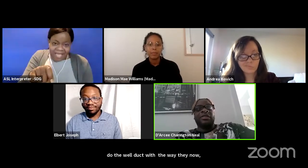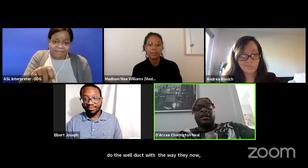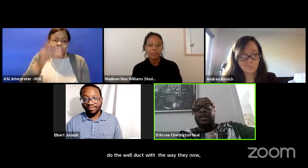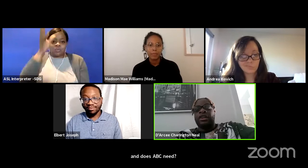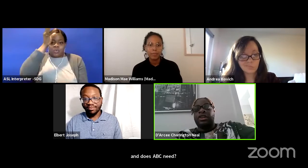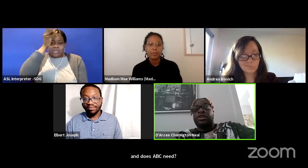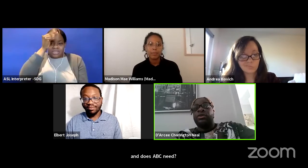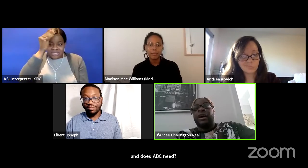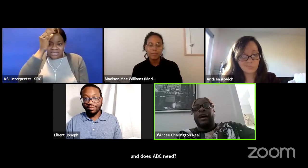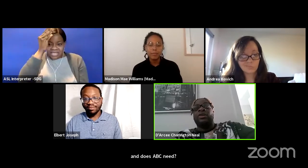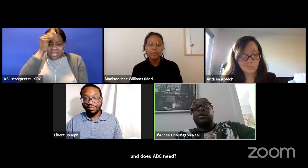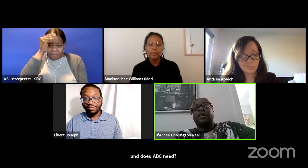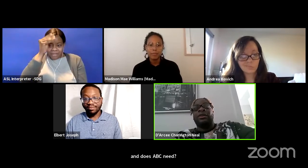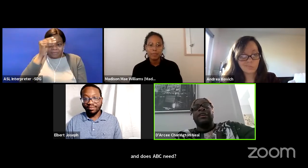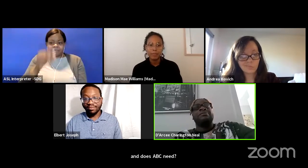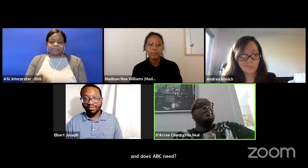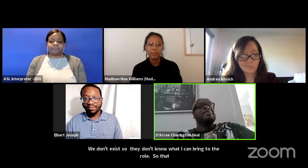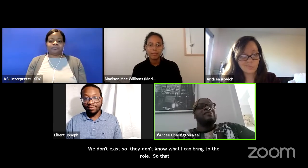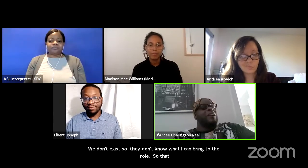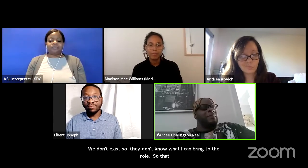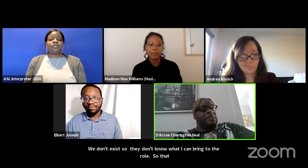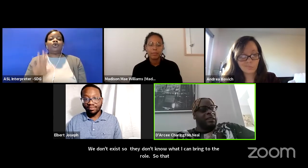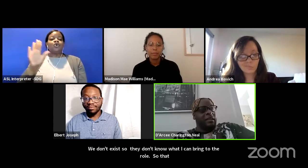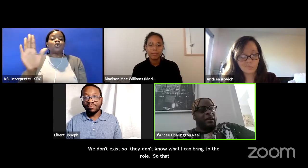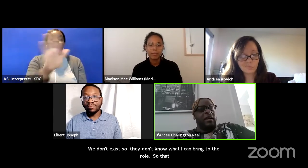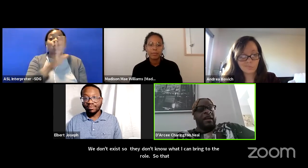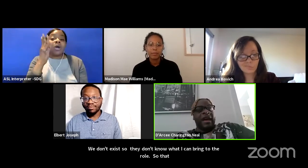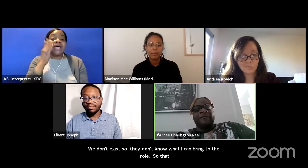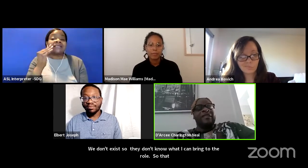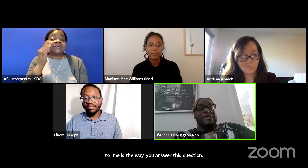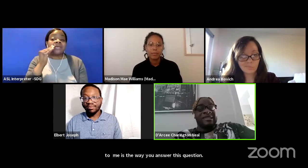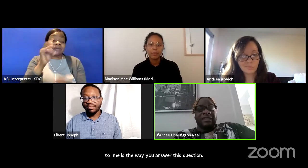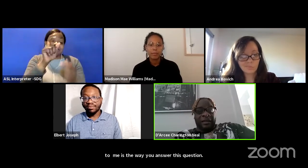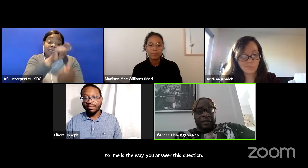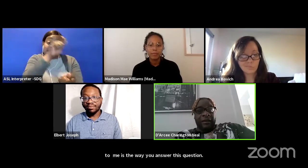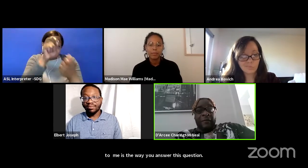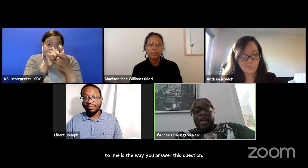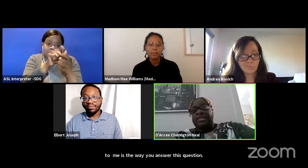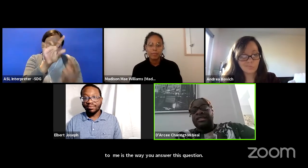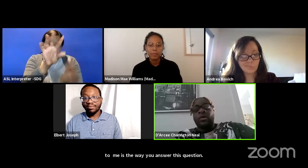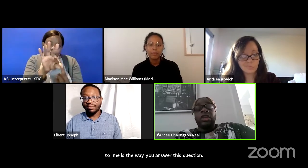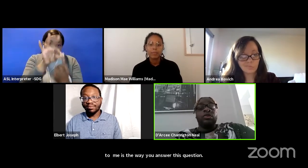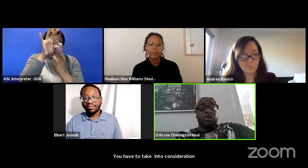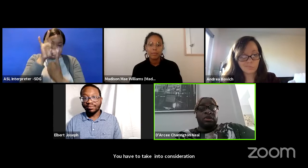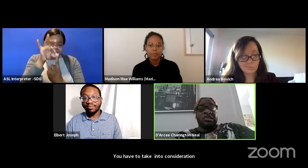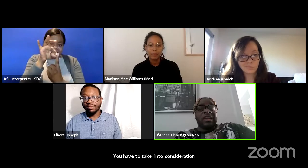that like you and your experience is very particular and very singular. And so when you use that